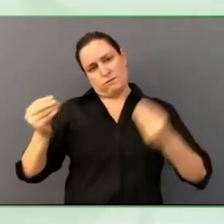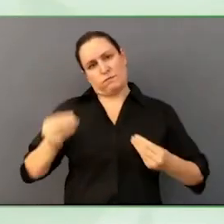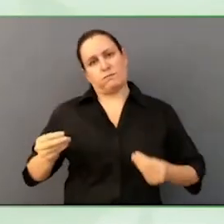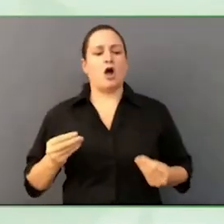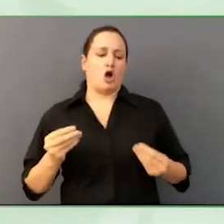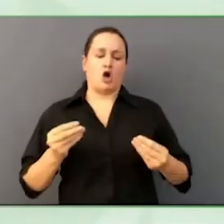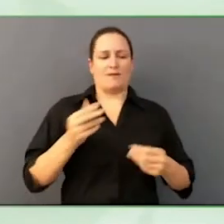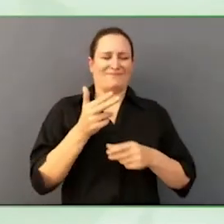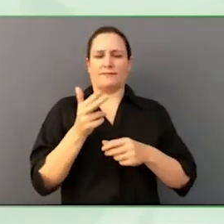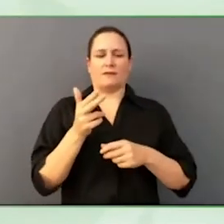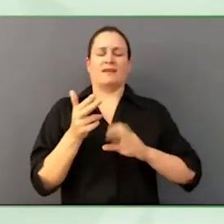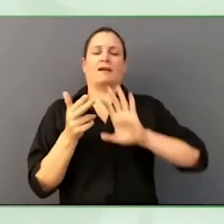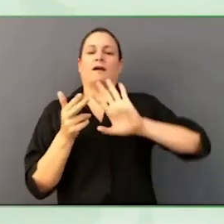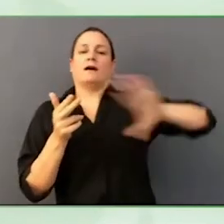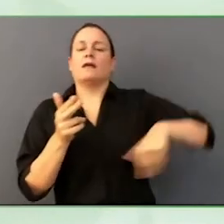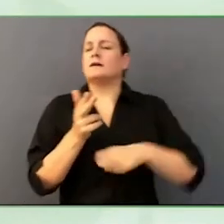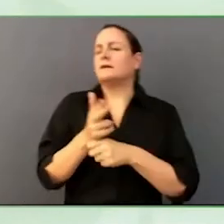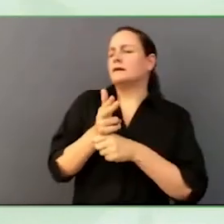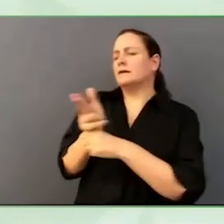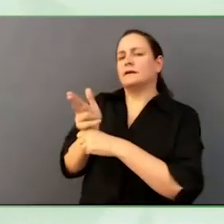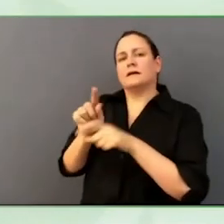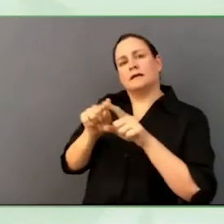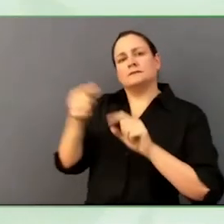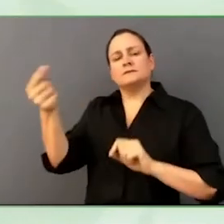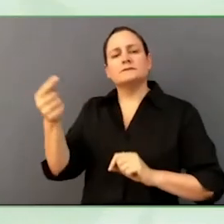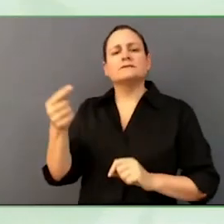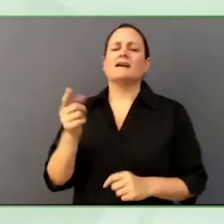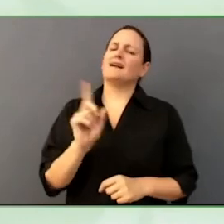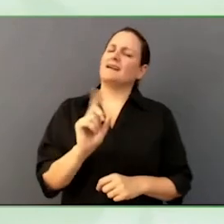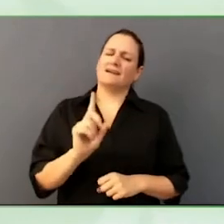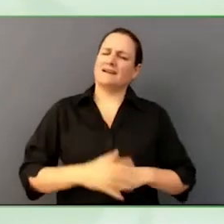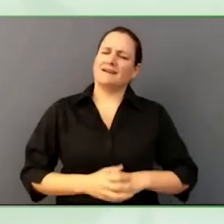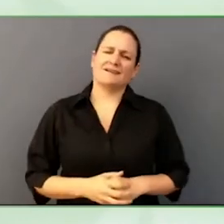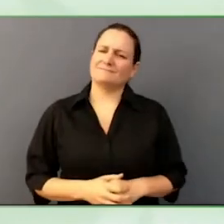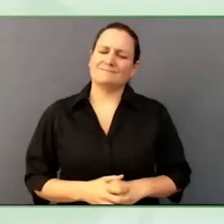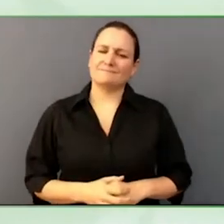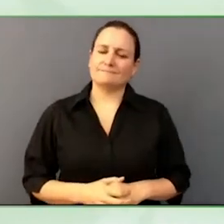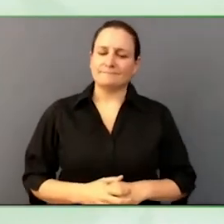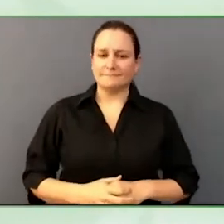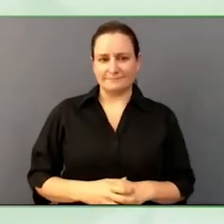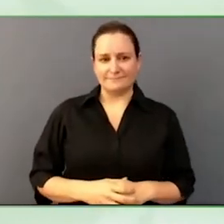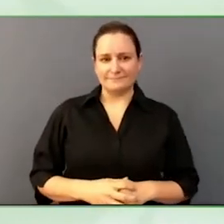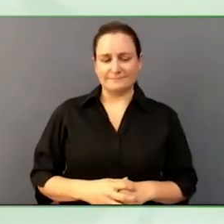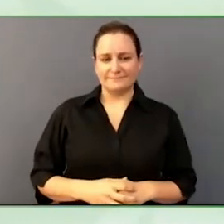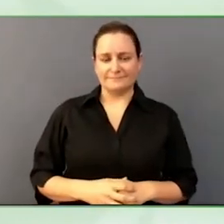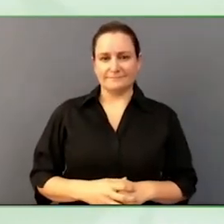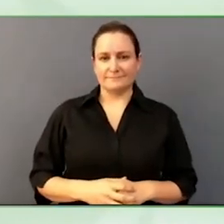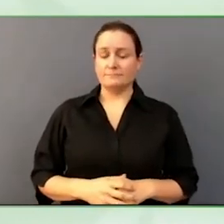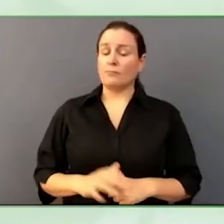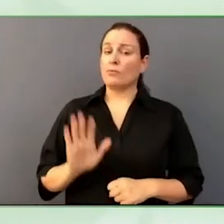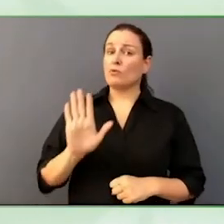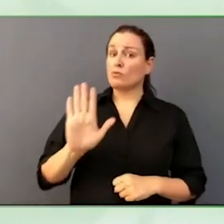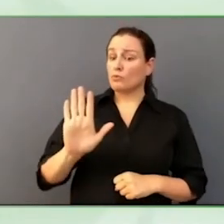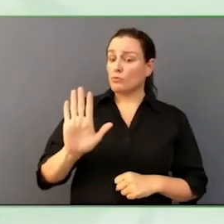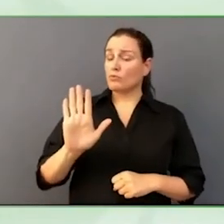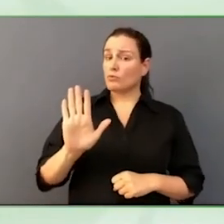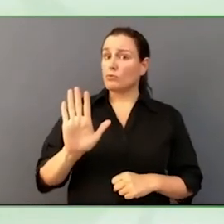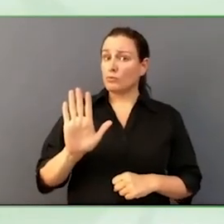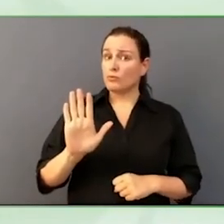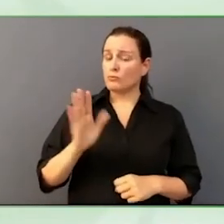I do want to ask you, you have talked about disability inclusive management practice, when it comes to media, what you mean by that?